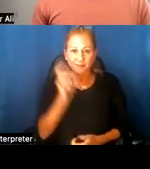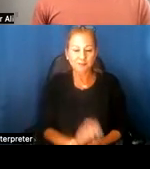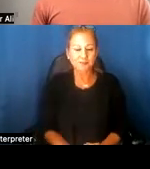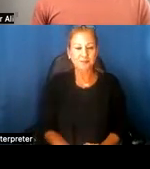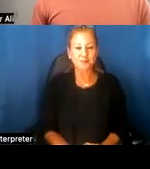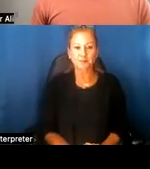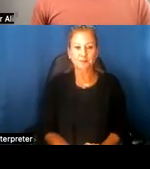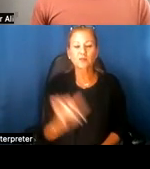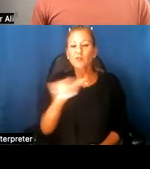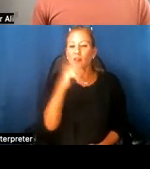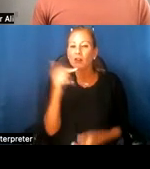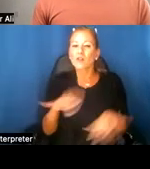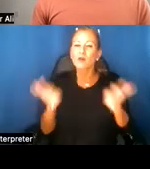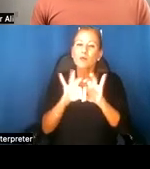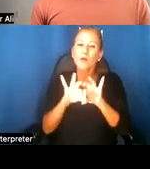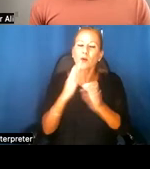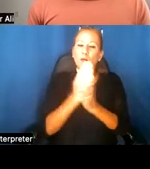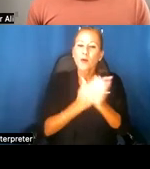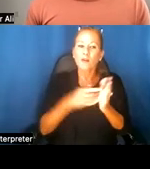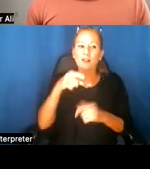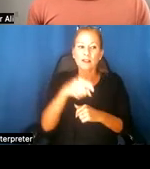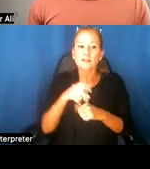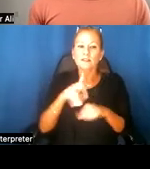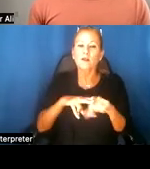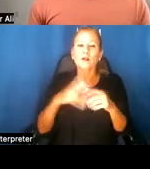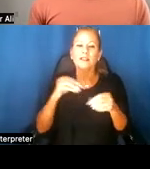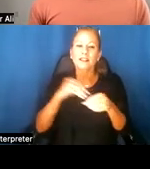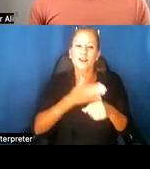Another important element of this, of course, was in our exhibitions,